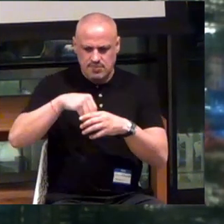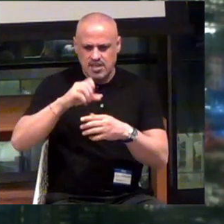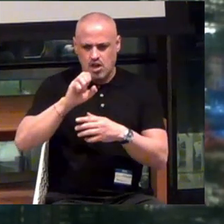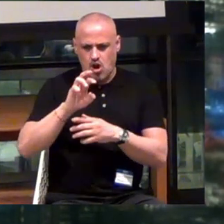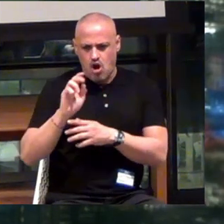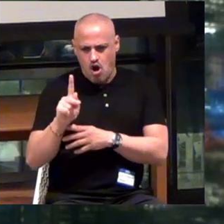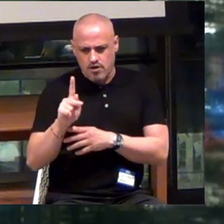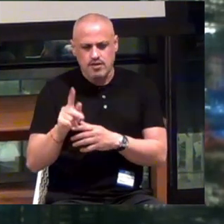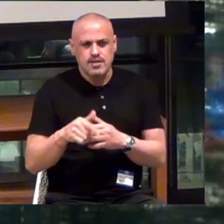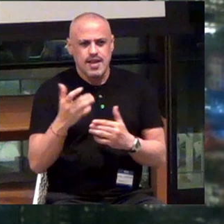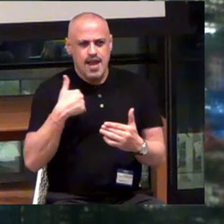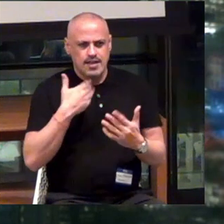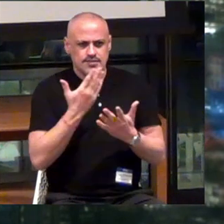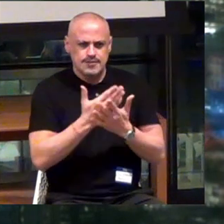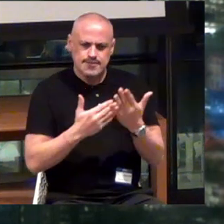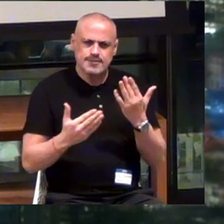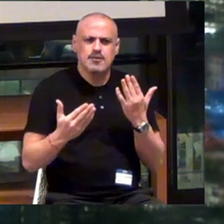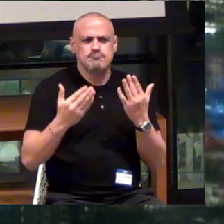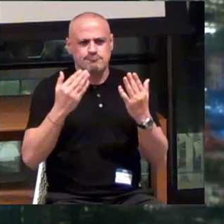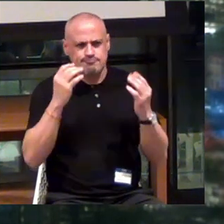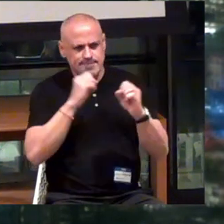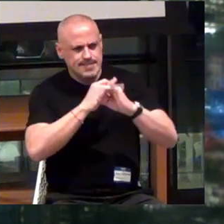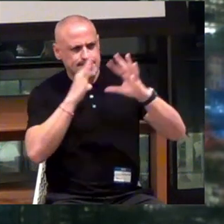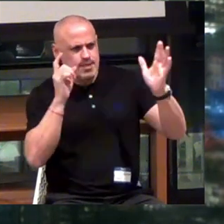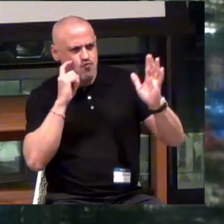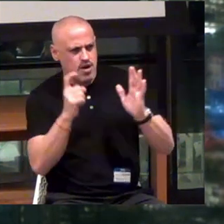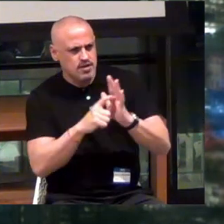And he has some scene recognition. Which is beautiful.